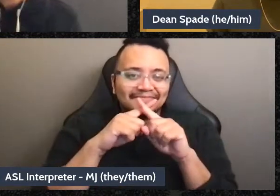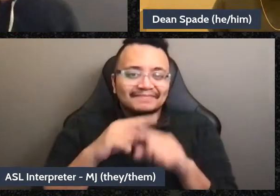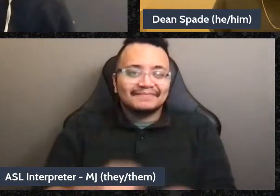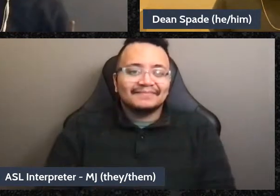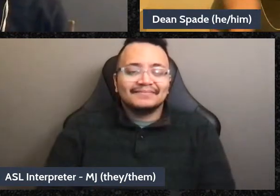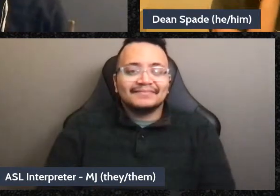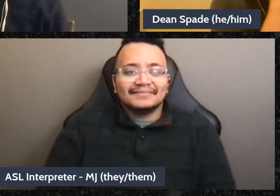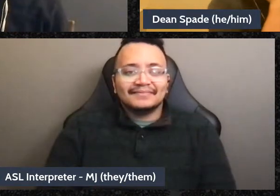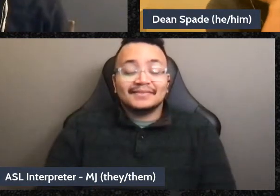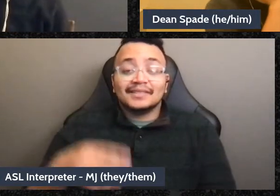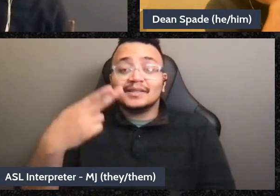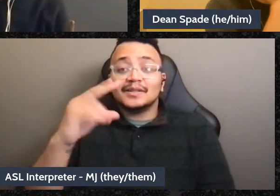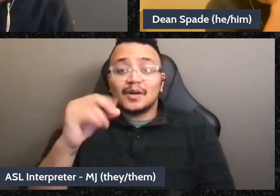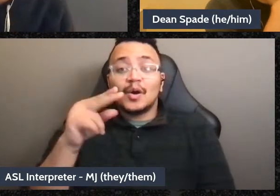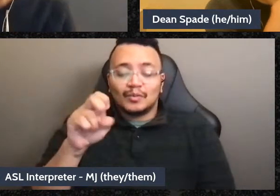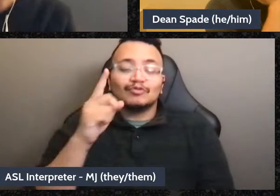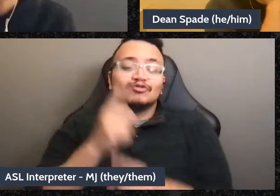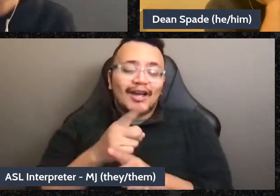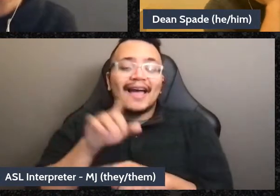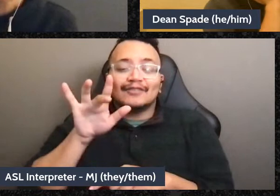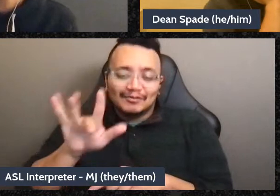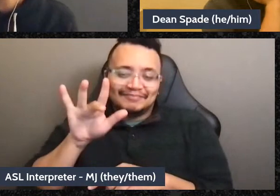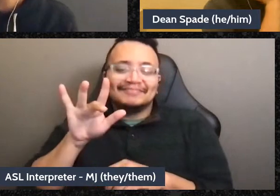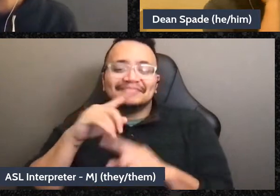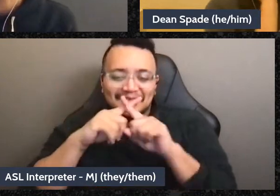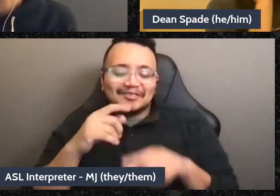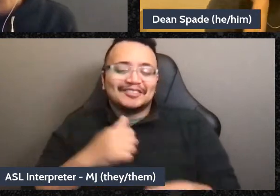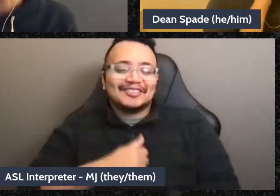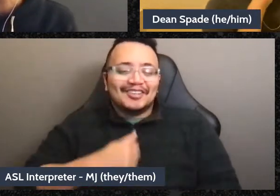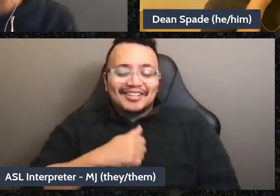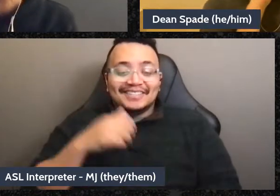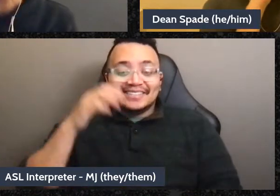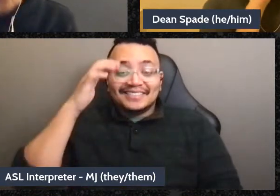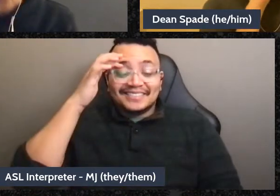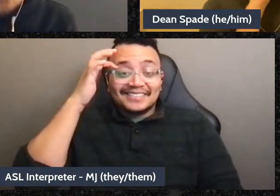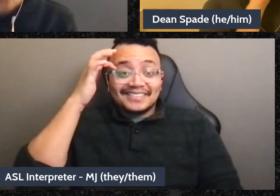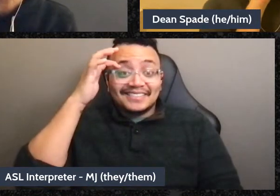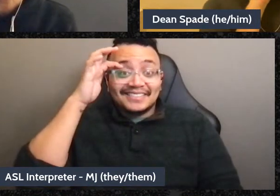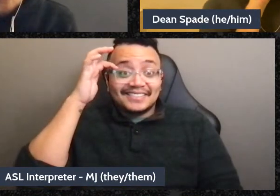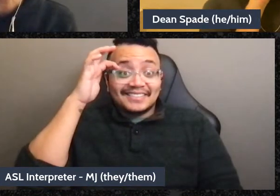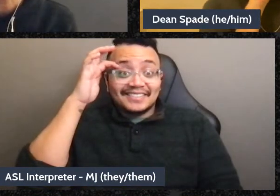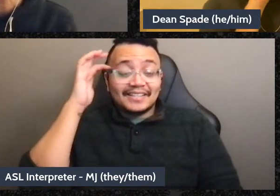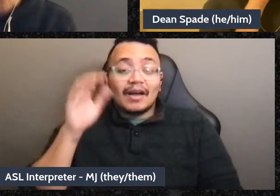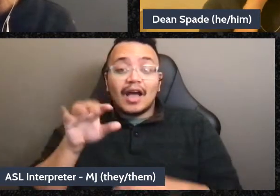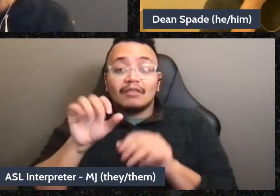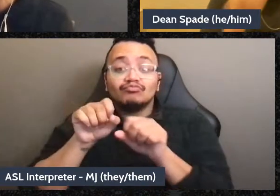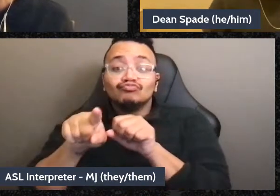Right, I have done you, I was just asking Sophie to drop the date of the next workshop into the